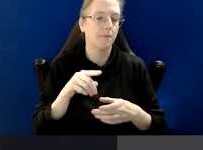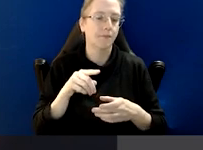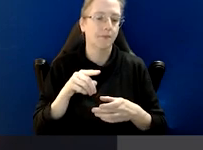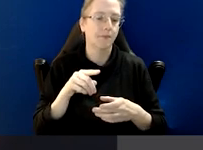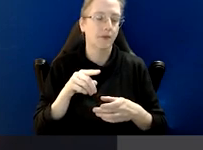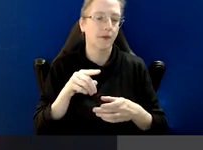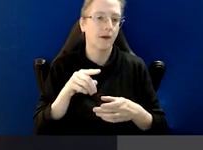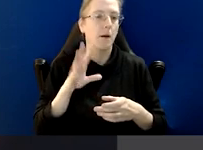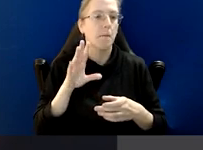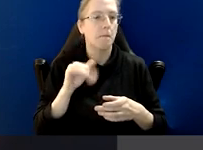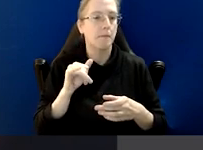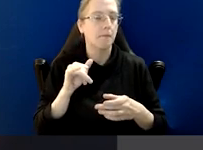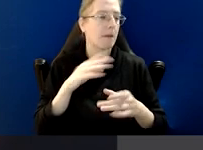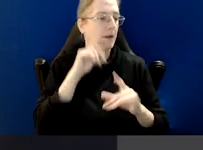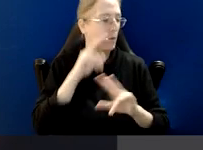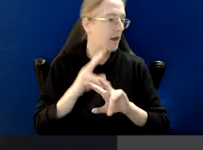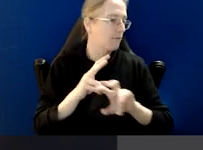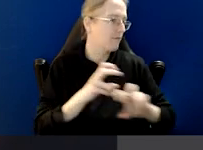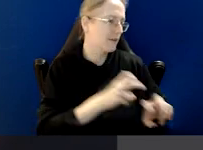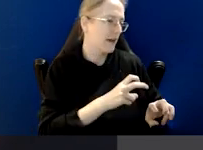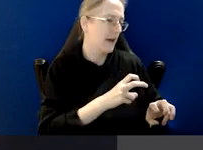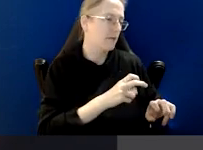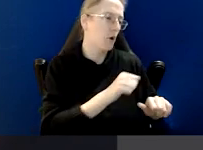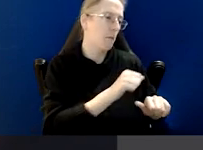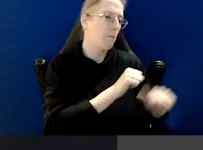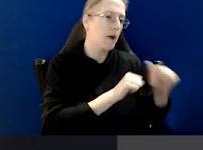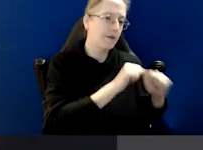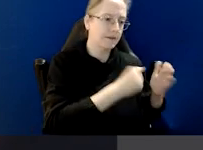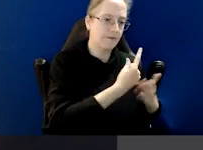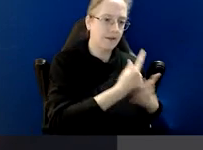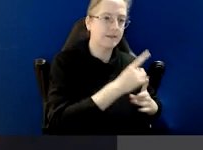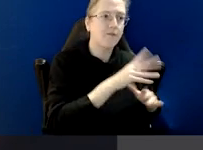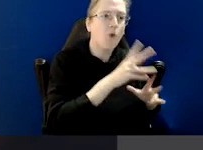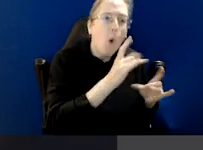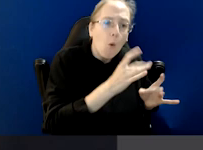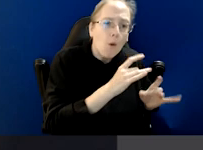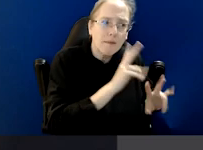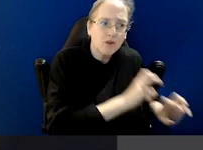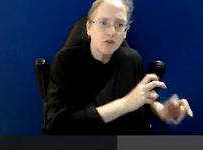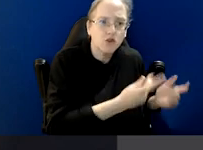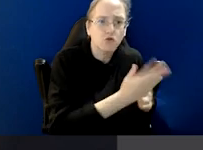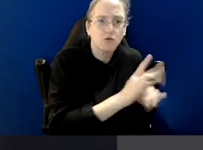value in re-investigating a matter that has already been subject to a full inquiry in a different forum.